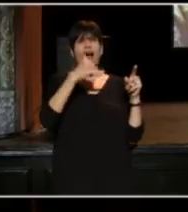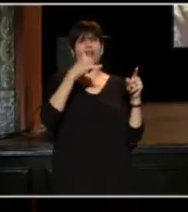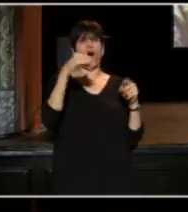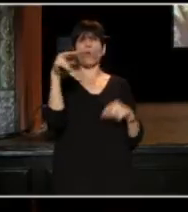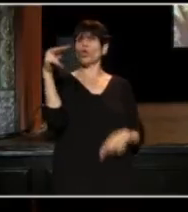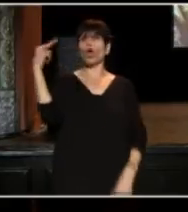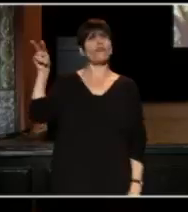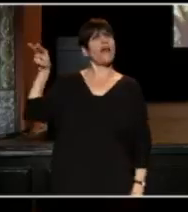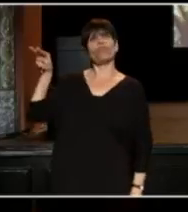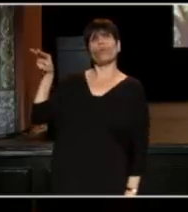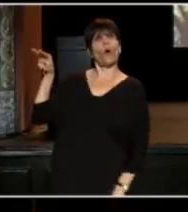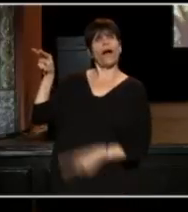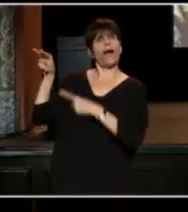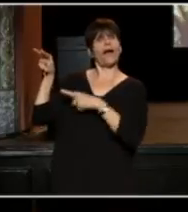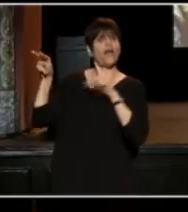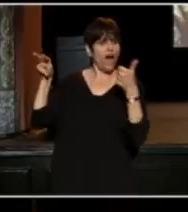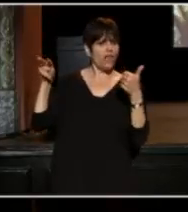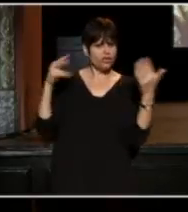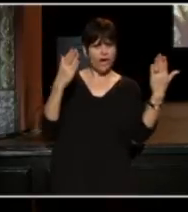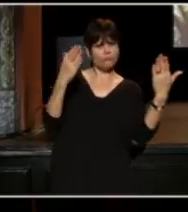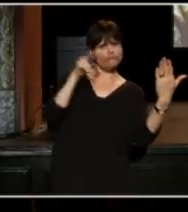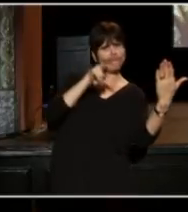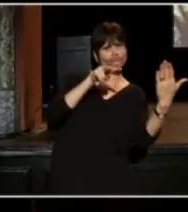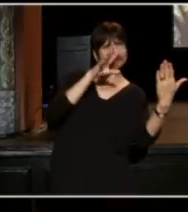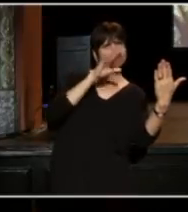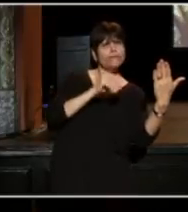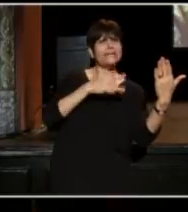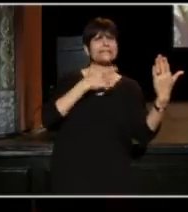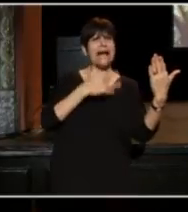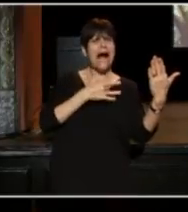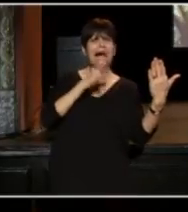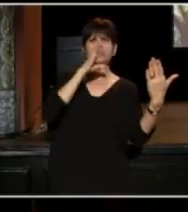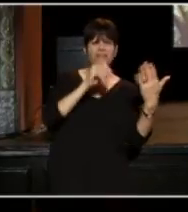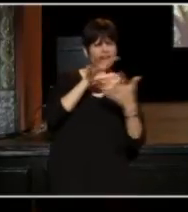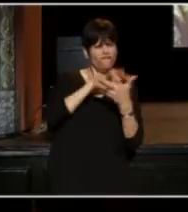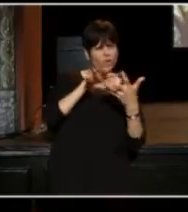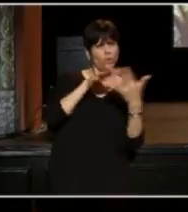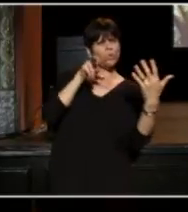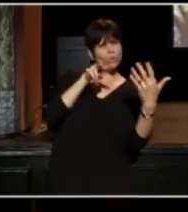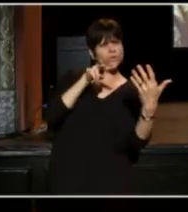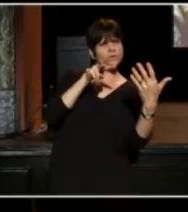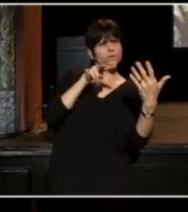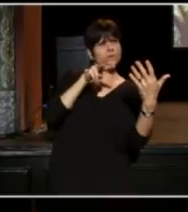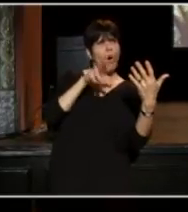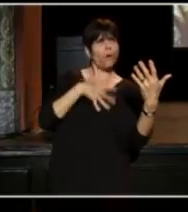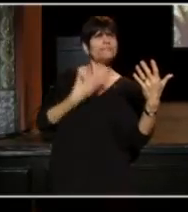Because the others are, in some way, engaged; like they are excited, they are confused, or they are upset.